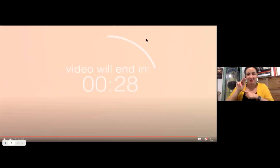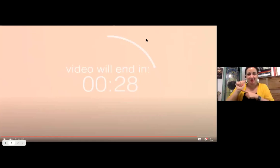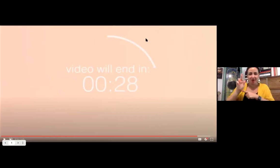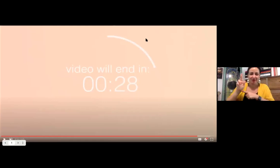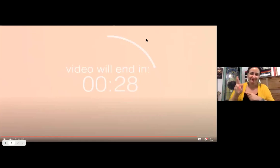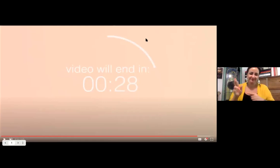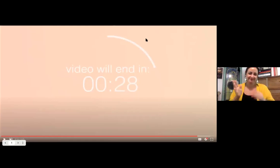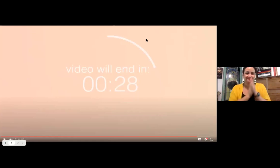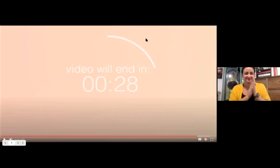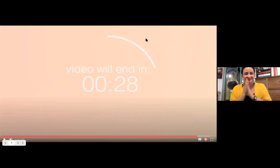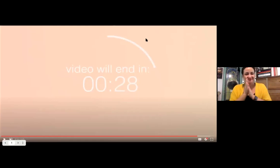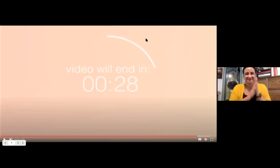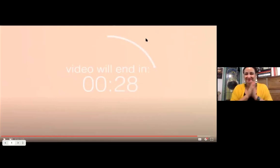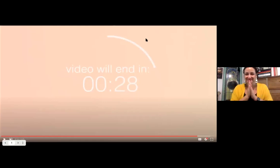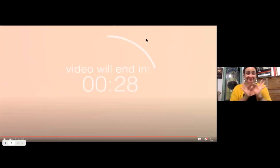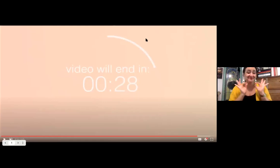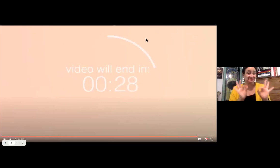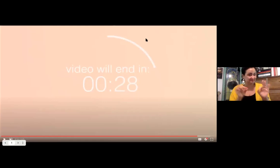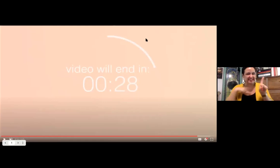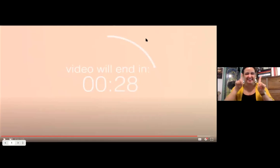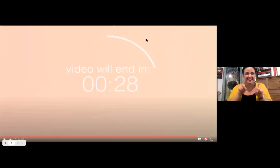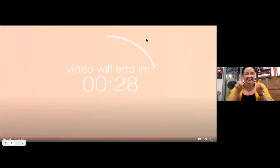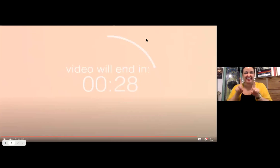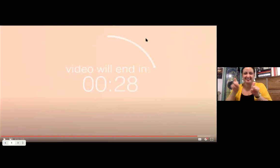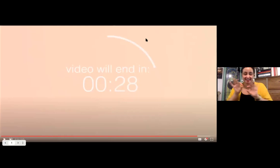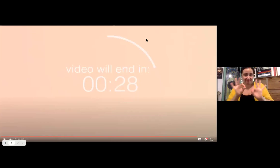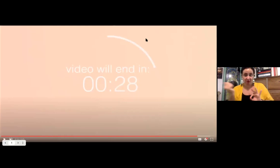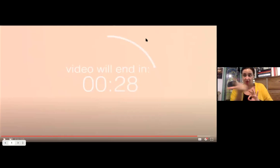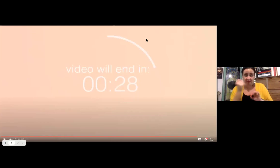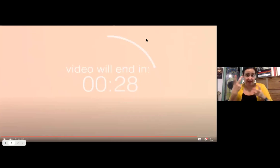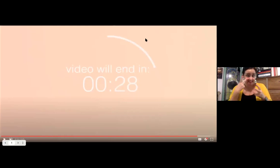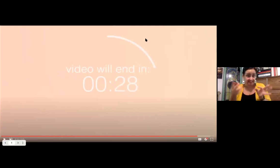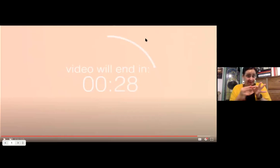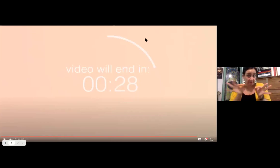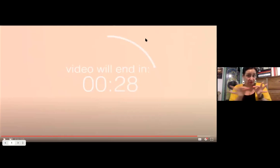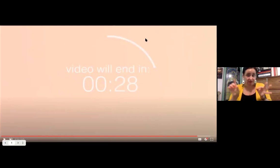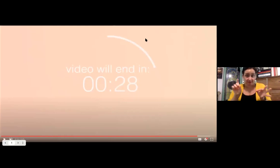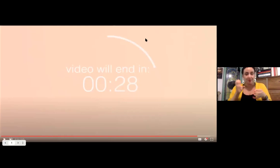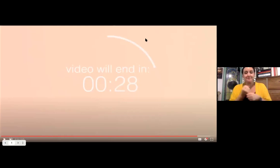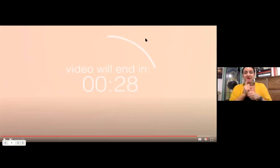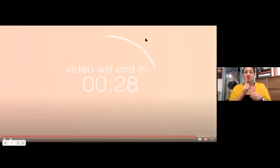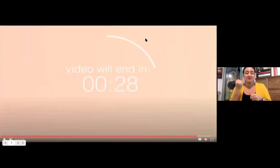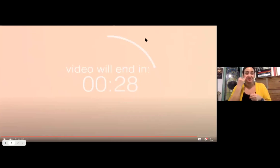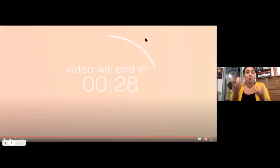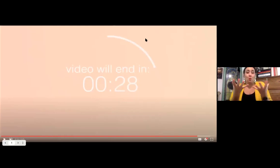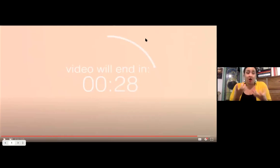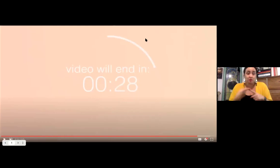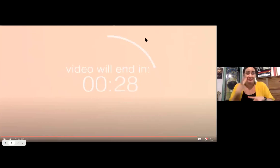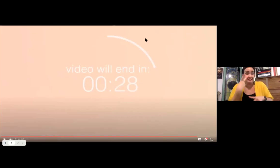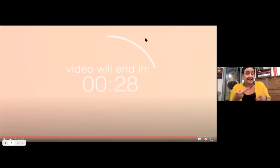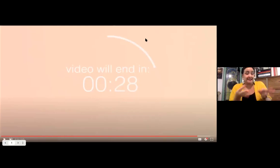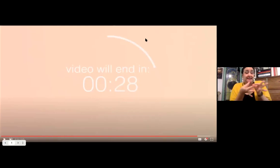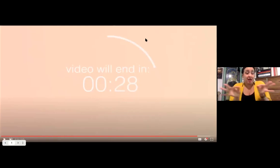welcome to this webinar. Can all of you guys see the closed captioning